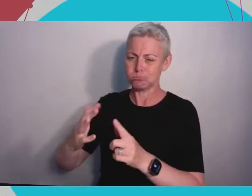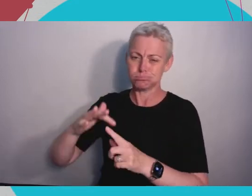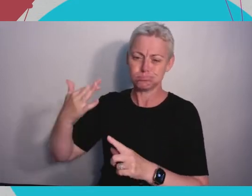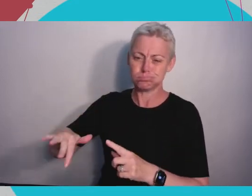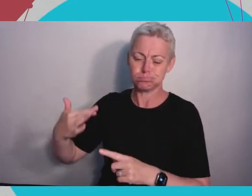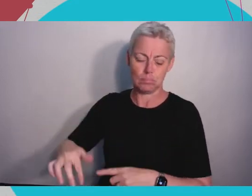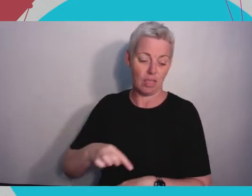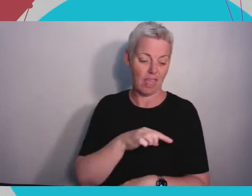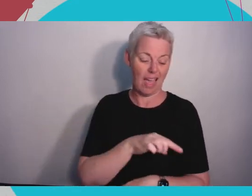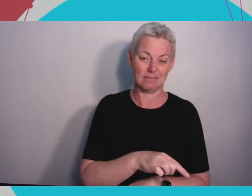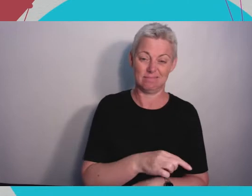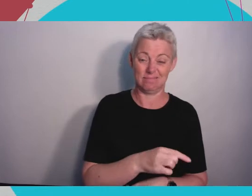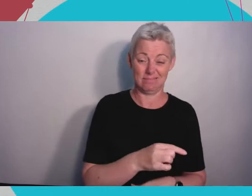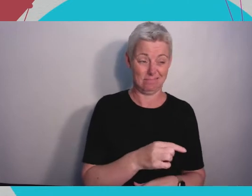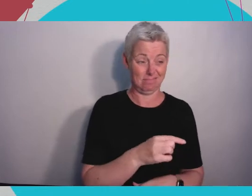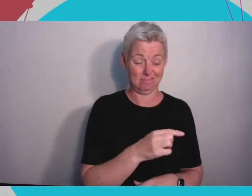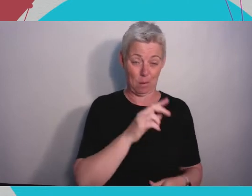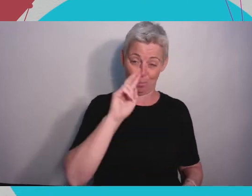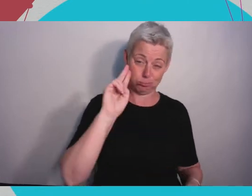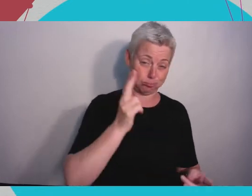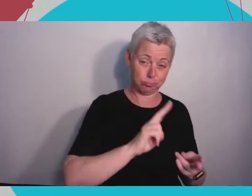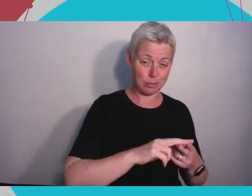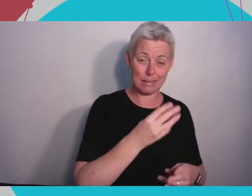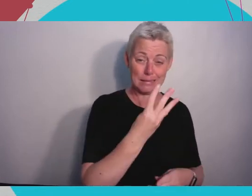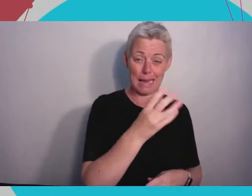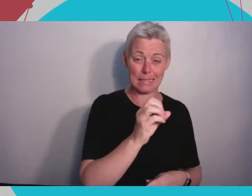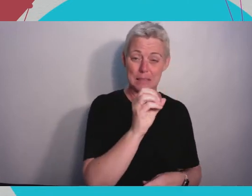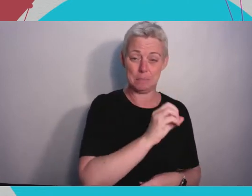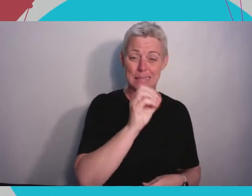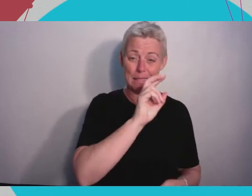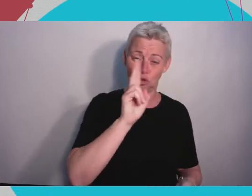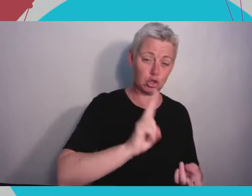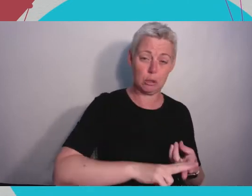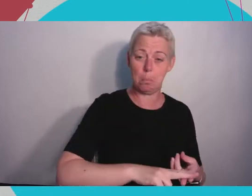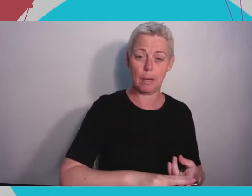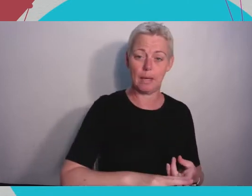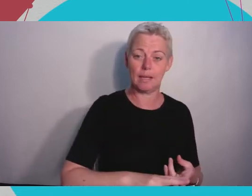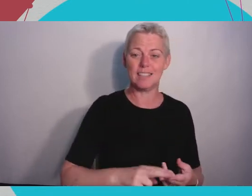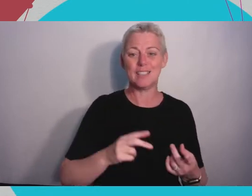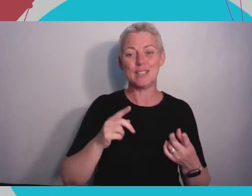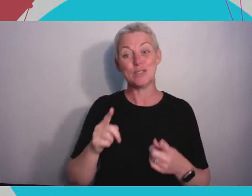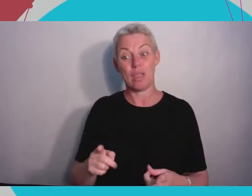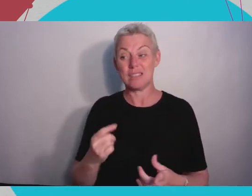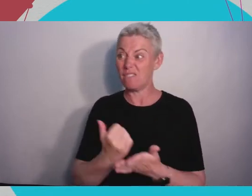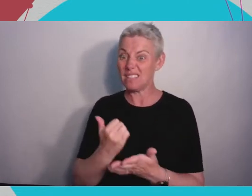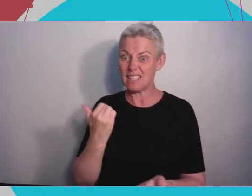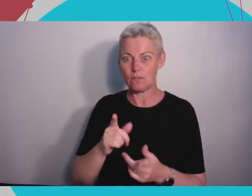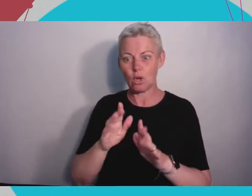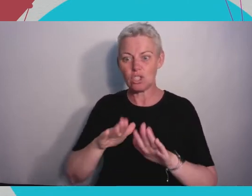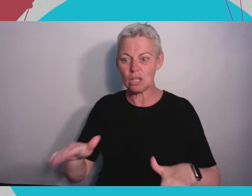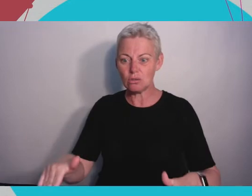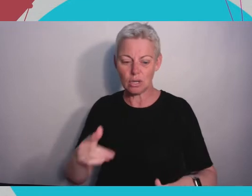updates to their prosthetics so their arms are actually the right size for their body rather than having to make do with one that's too big and then too small. And then they